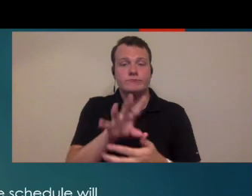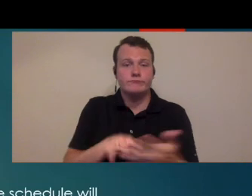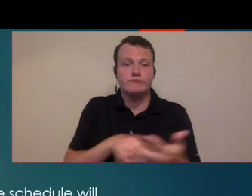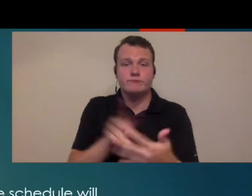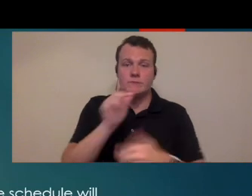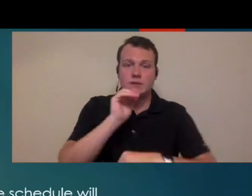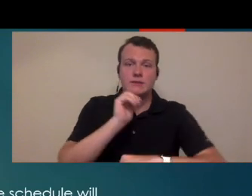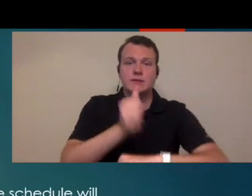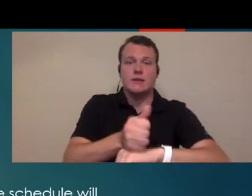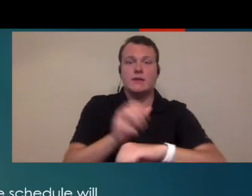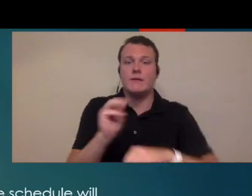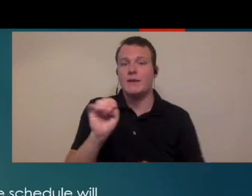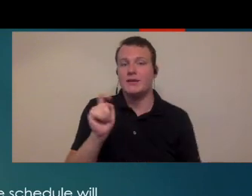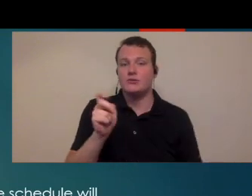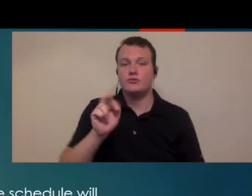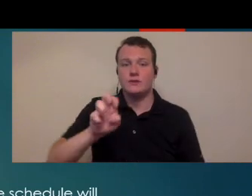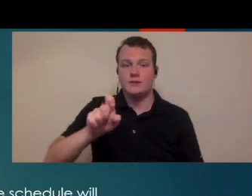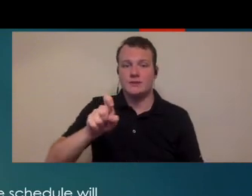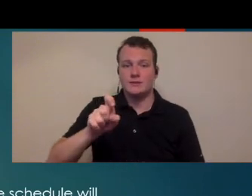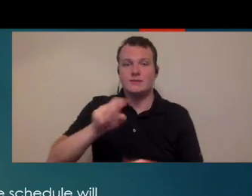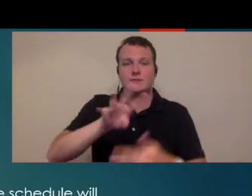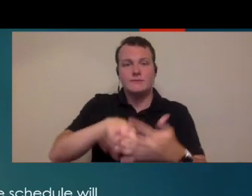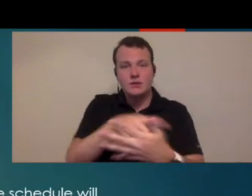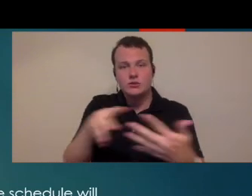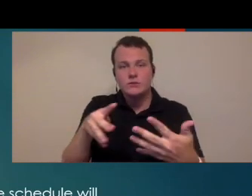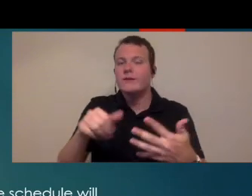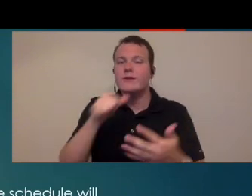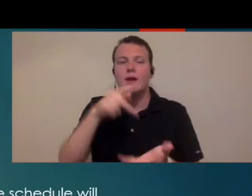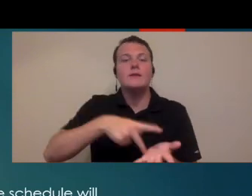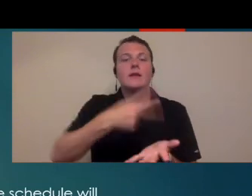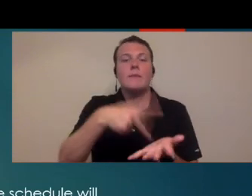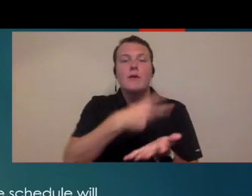scheduling setting up a scheduling matrix so that you're not double booking